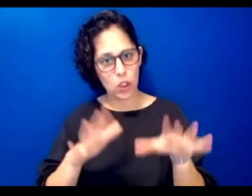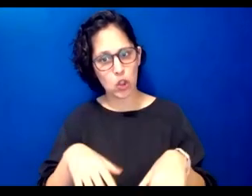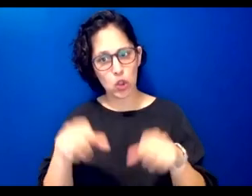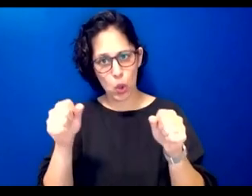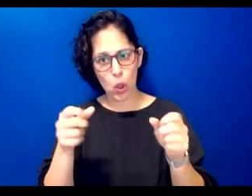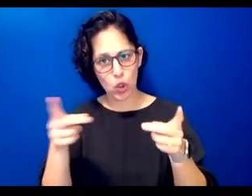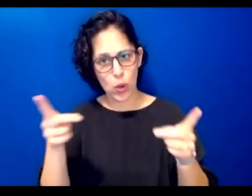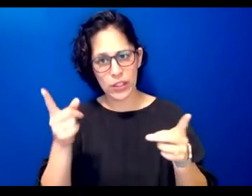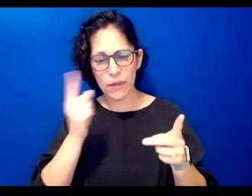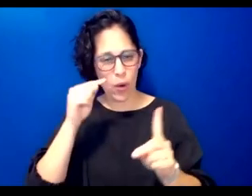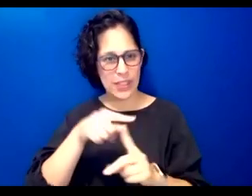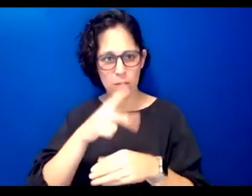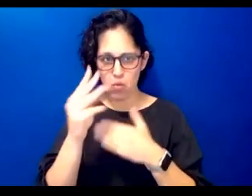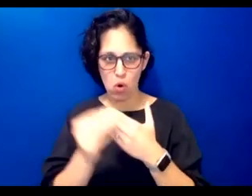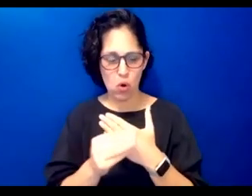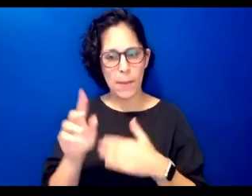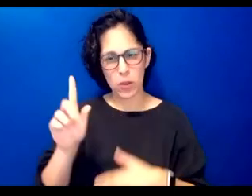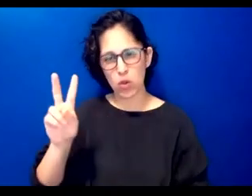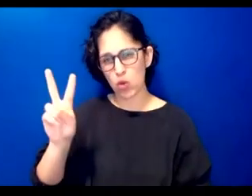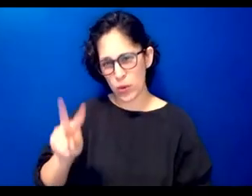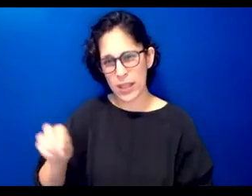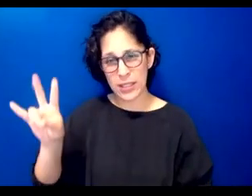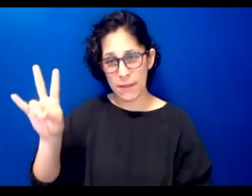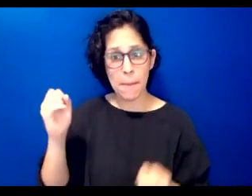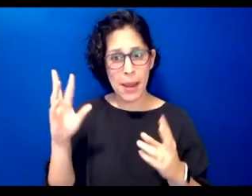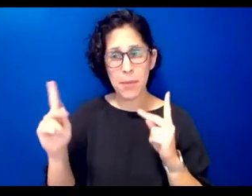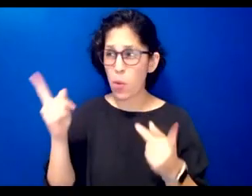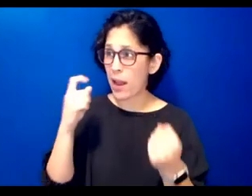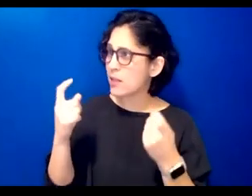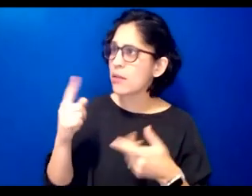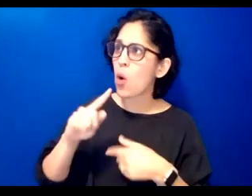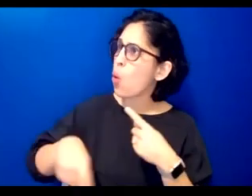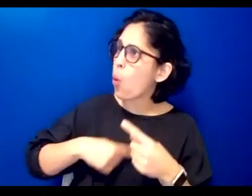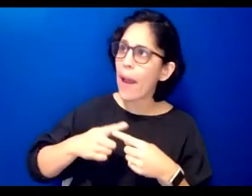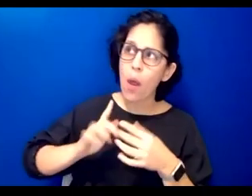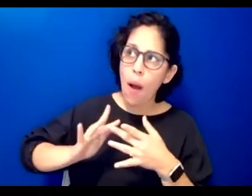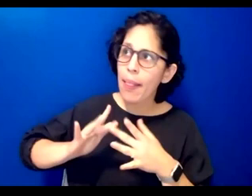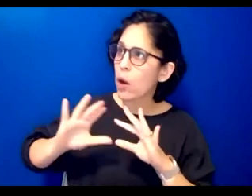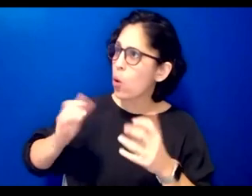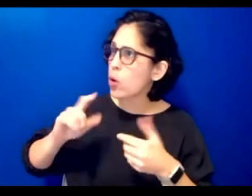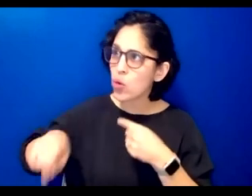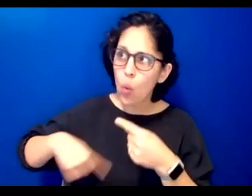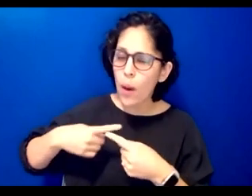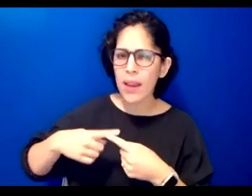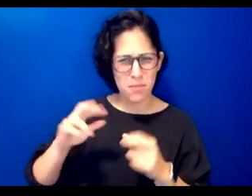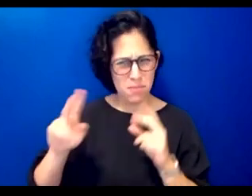constantly asking me when are you going to do something online they clearly wanted computer-aided